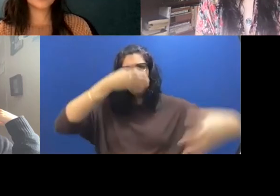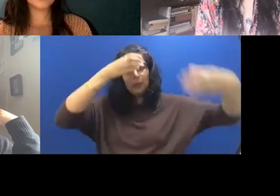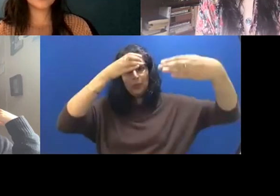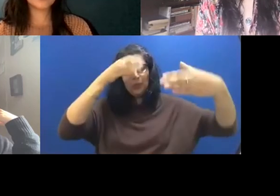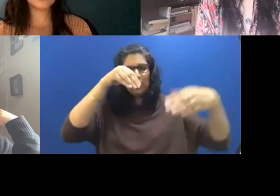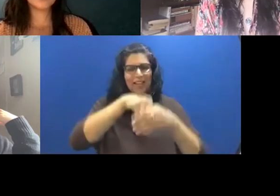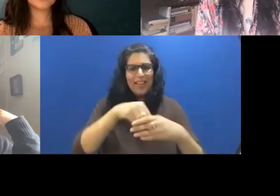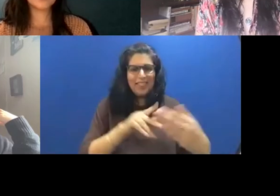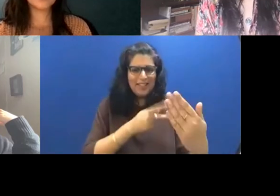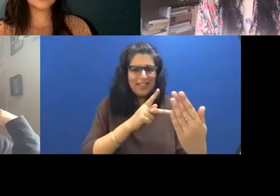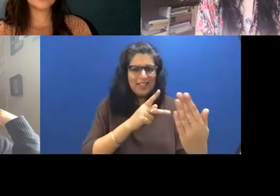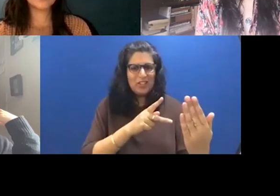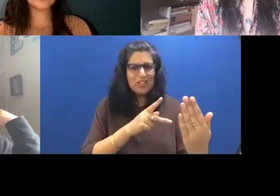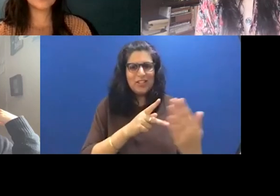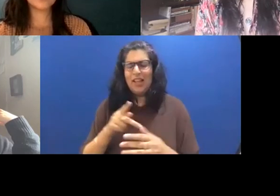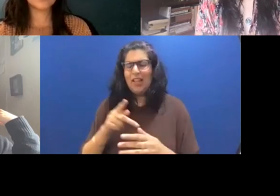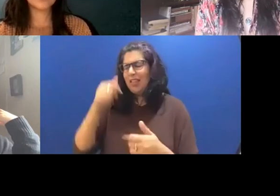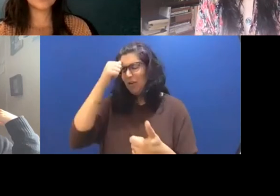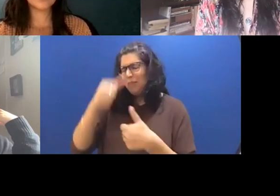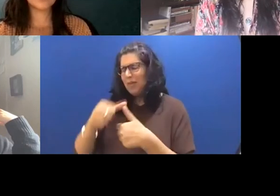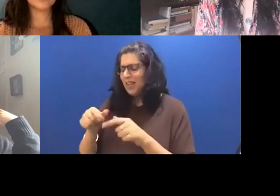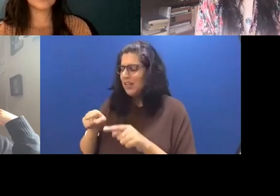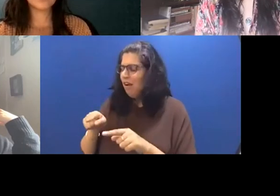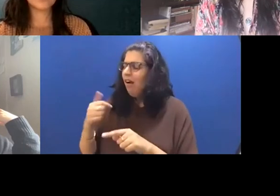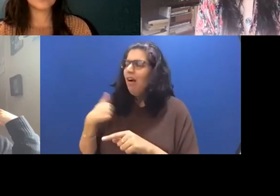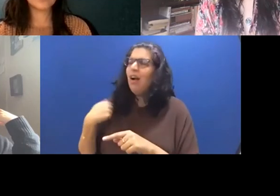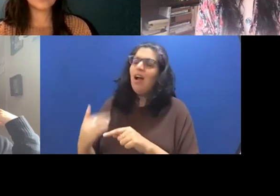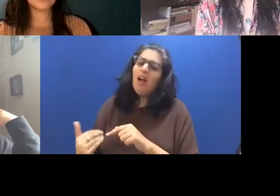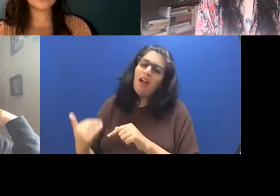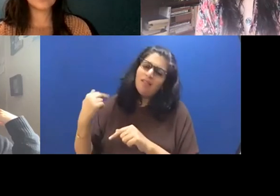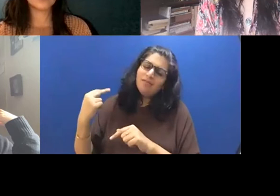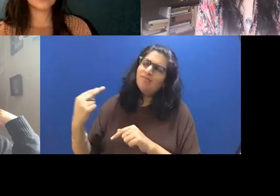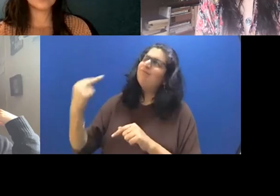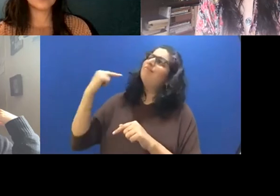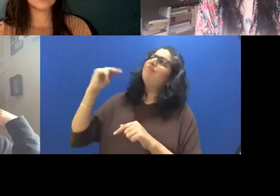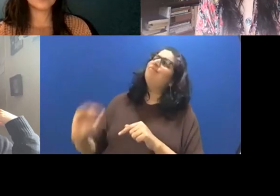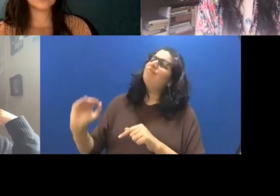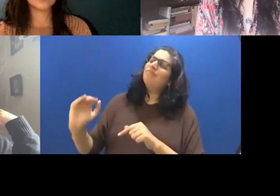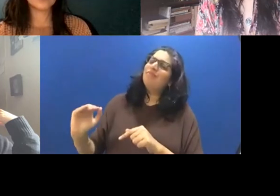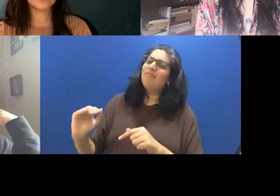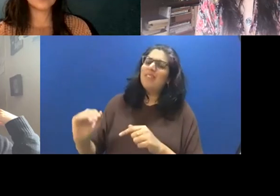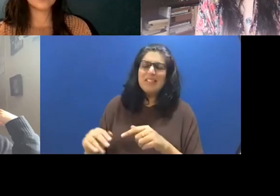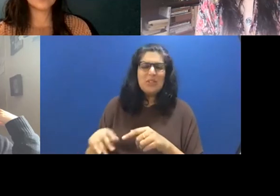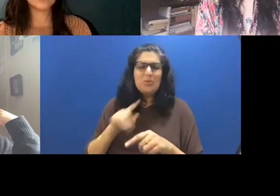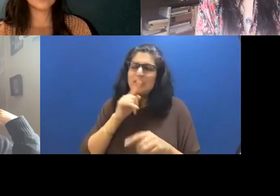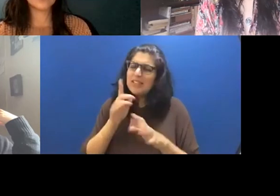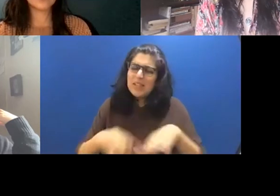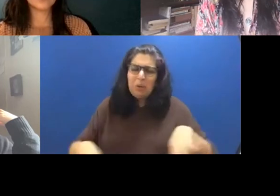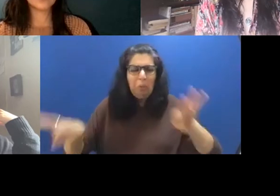She didn't have this, this essential skill that is so basic, you know, just how to how